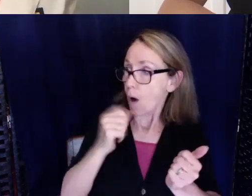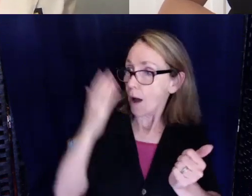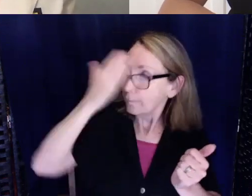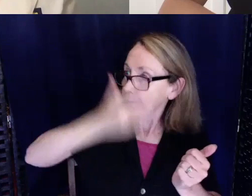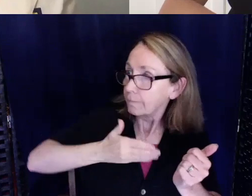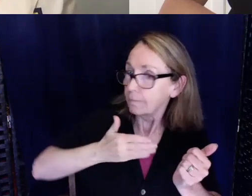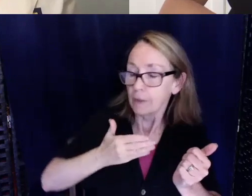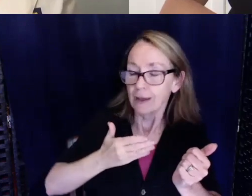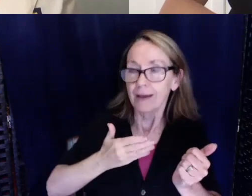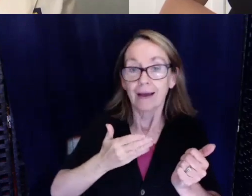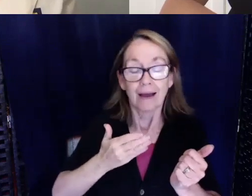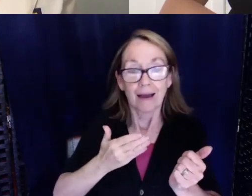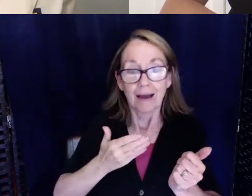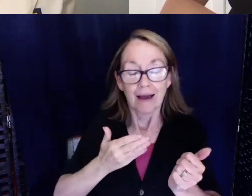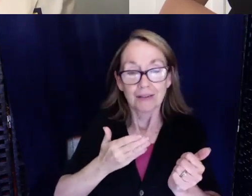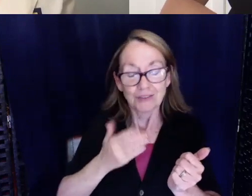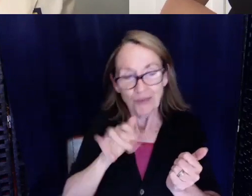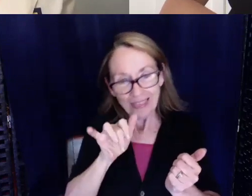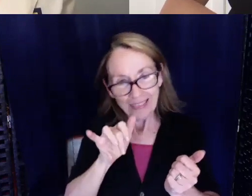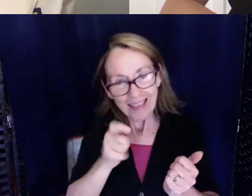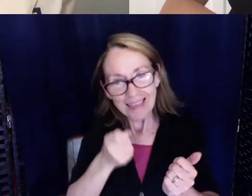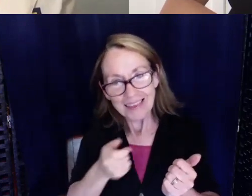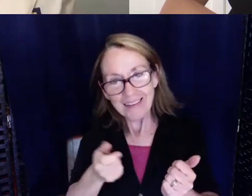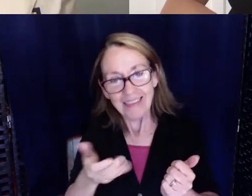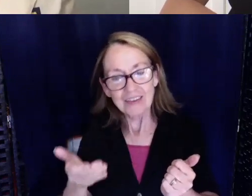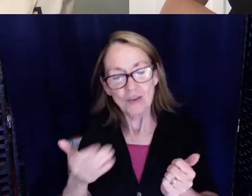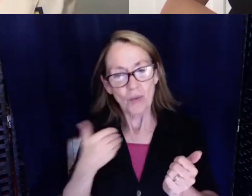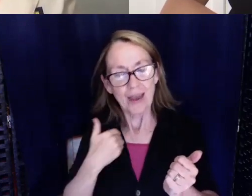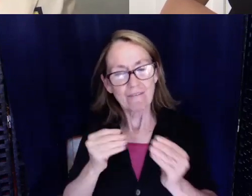So, it's just little things like that because we have that perception.